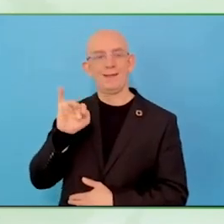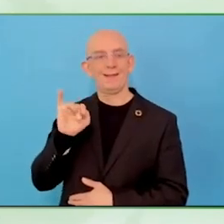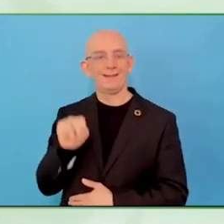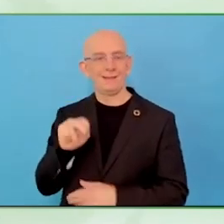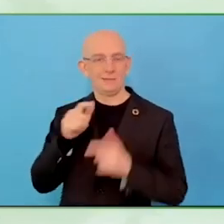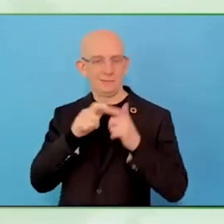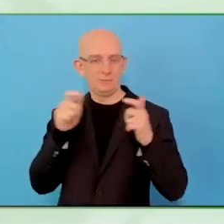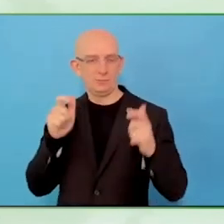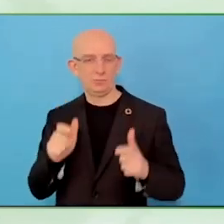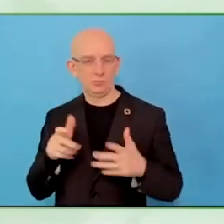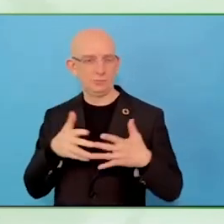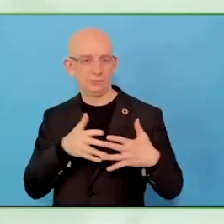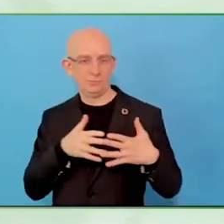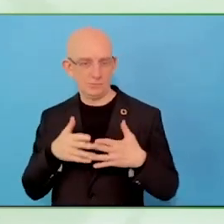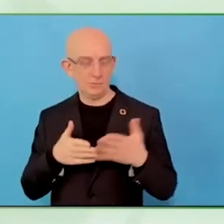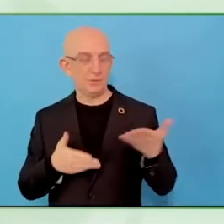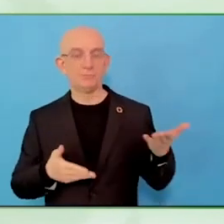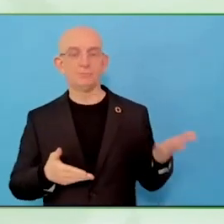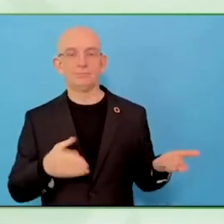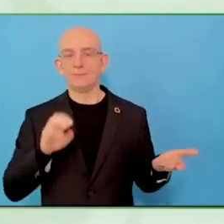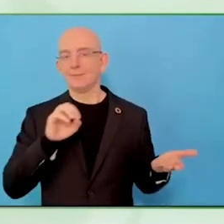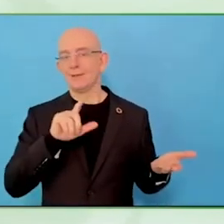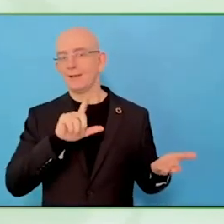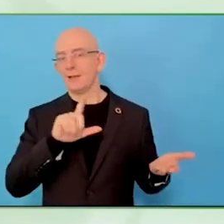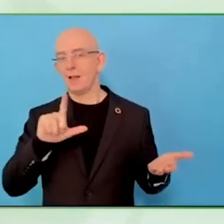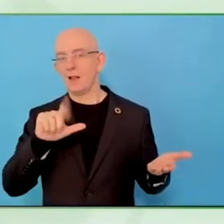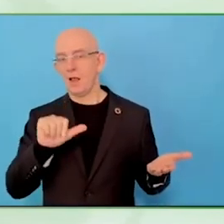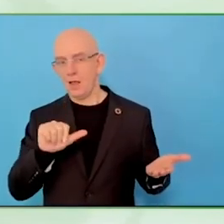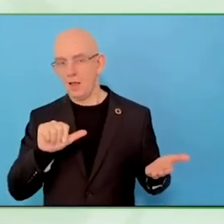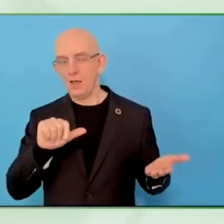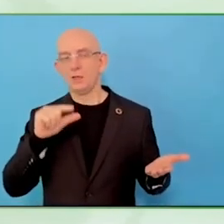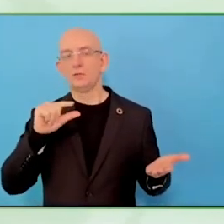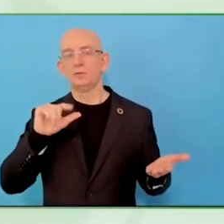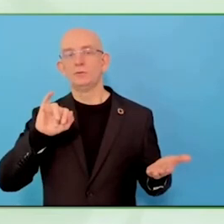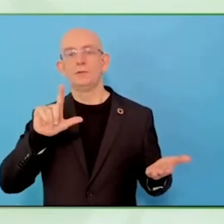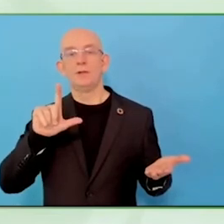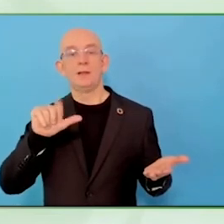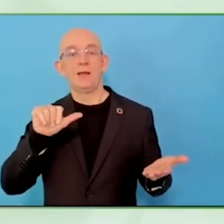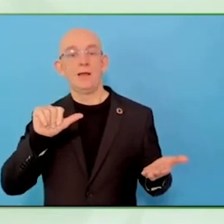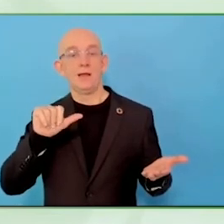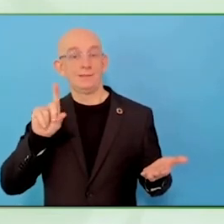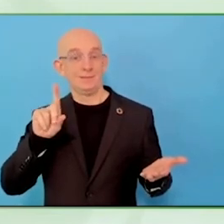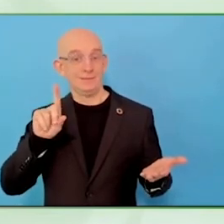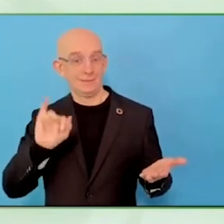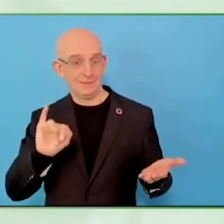Before that, tell our audience about yourself and Enosh, the program you are running.